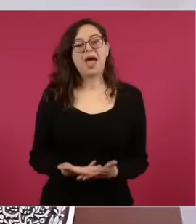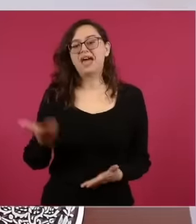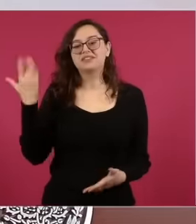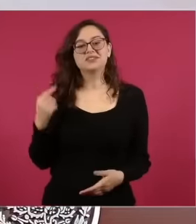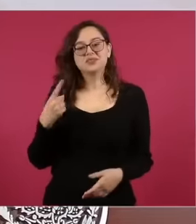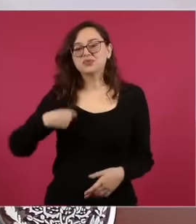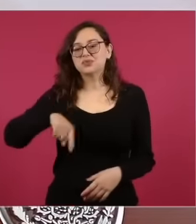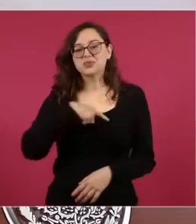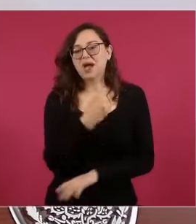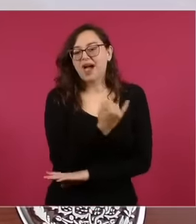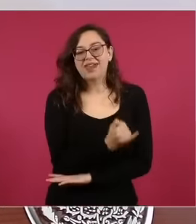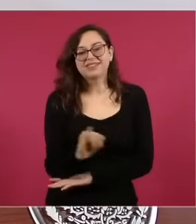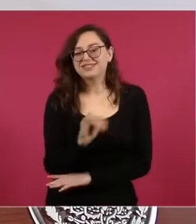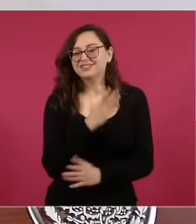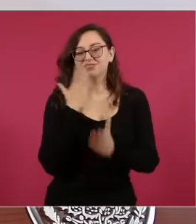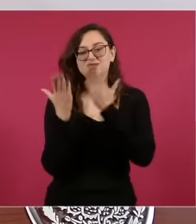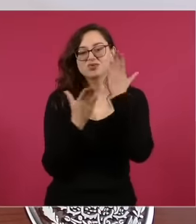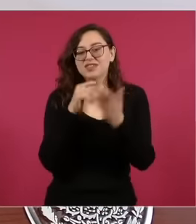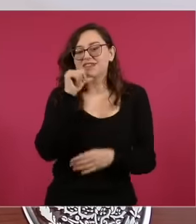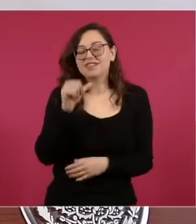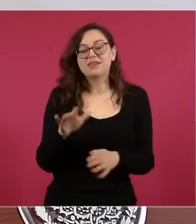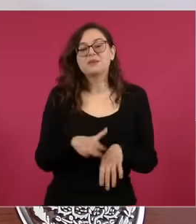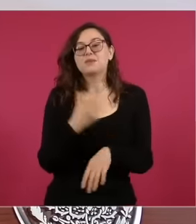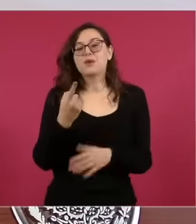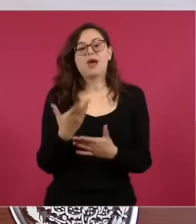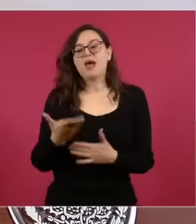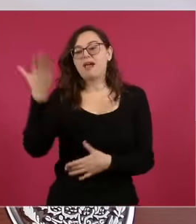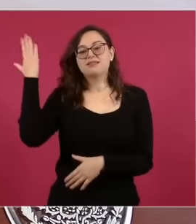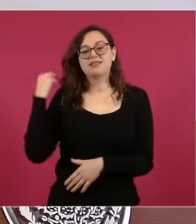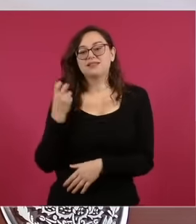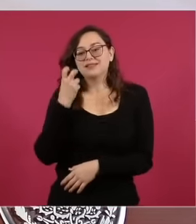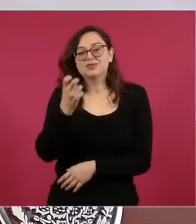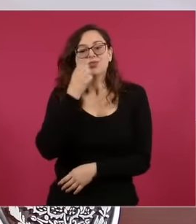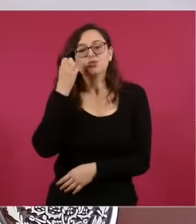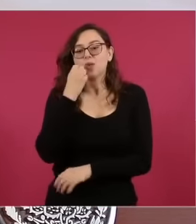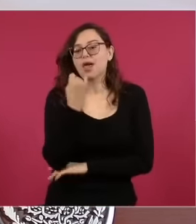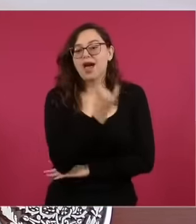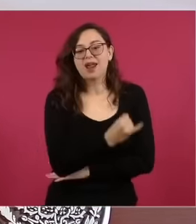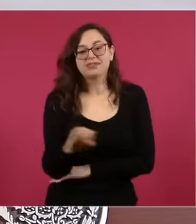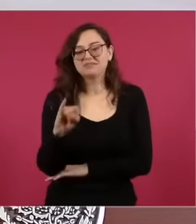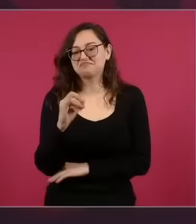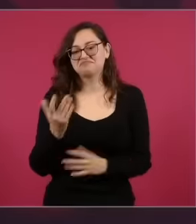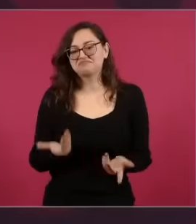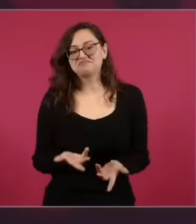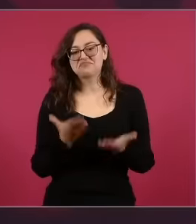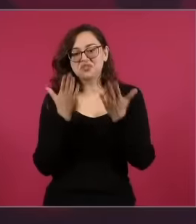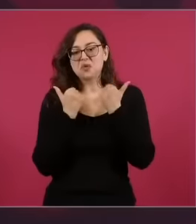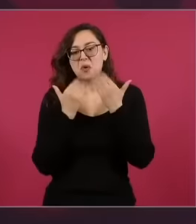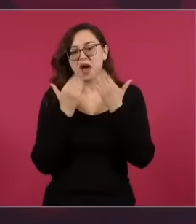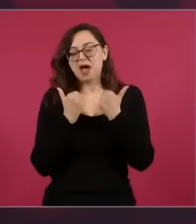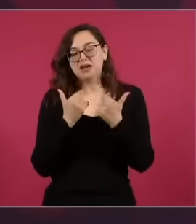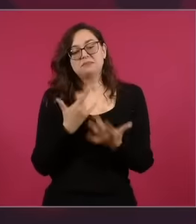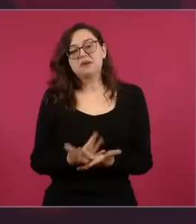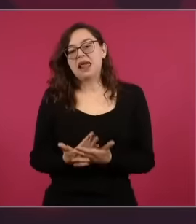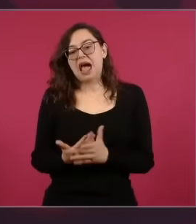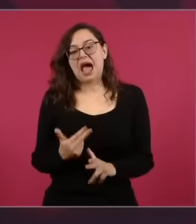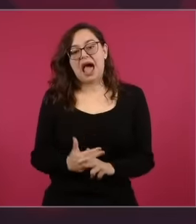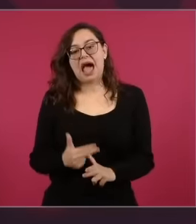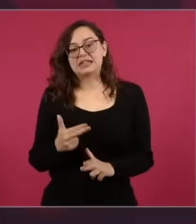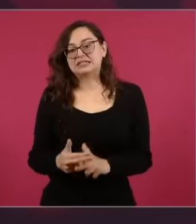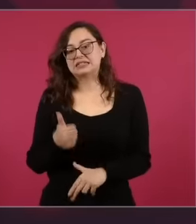was no was the primary school at the age of 6